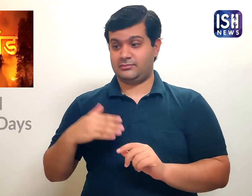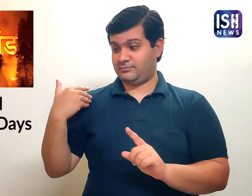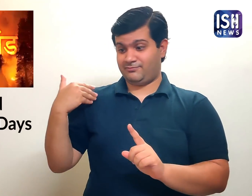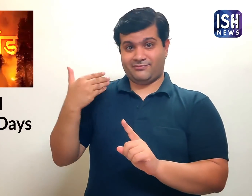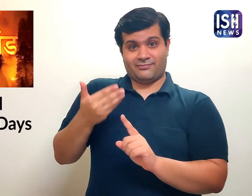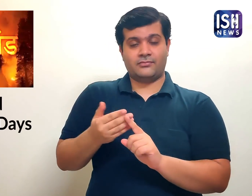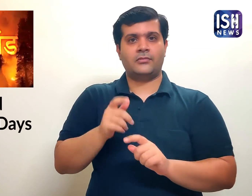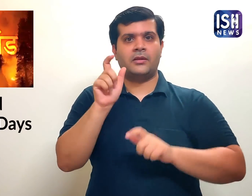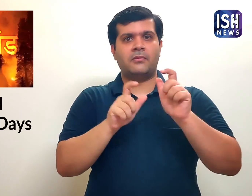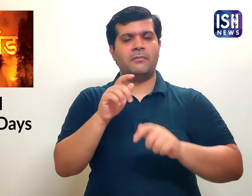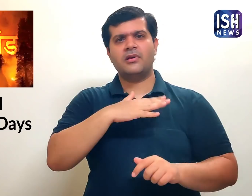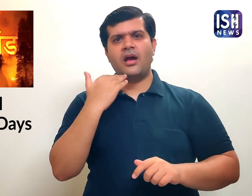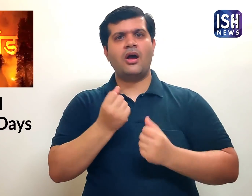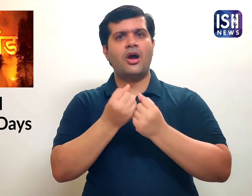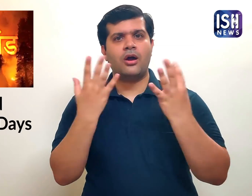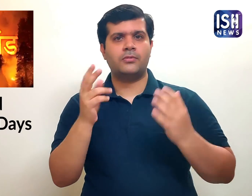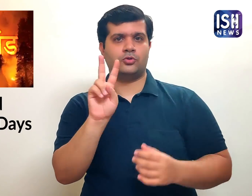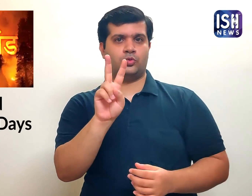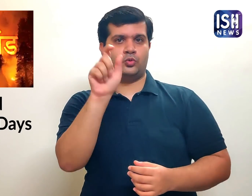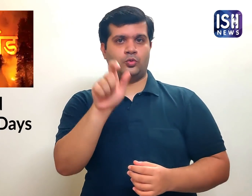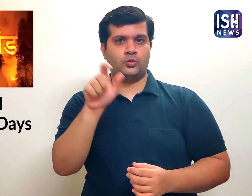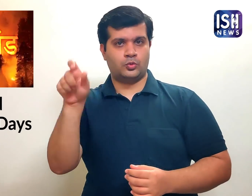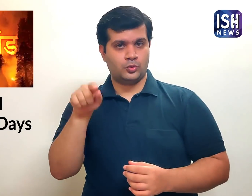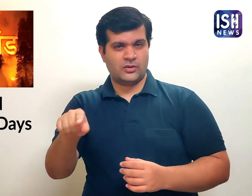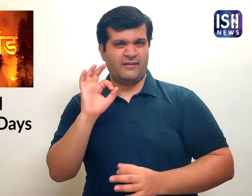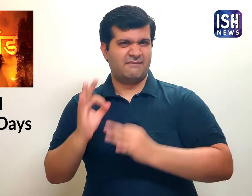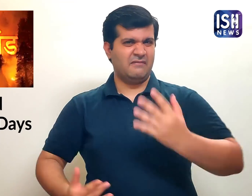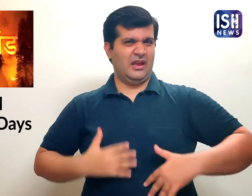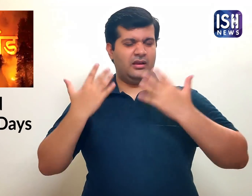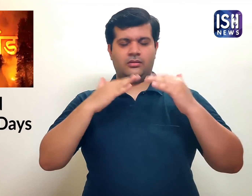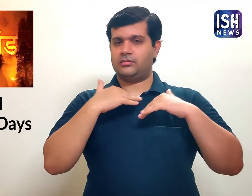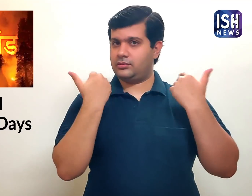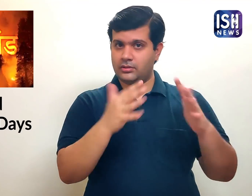Till now two people have lost their lives due to the fires